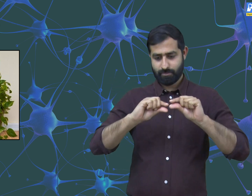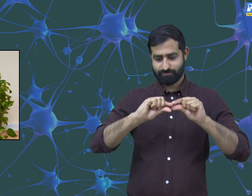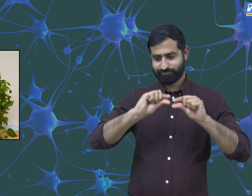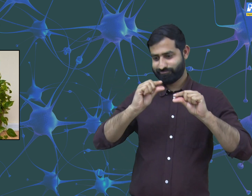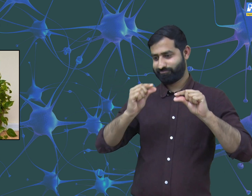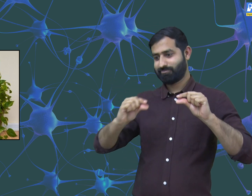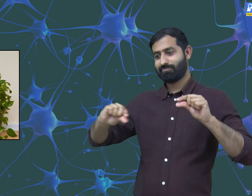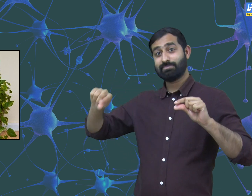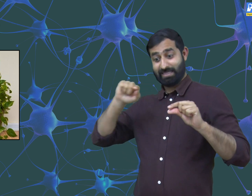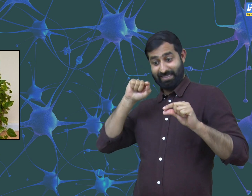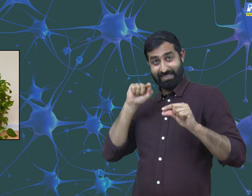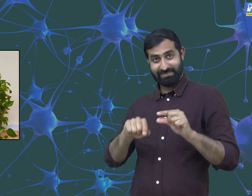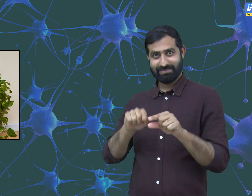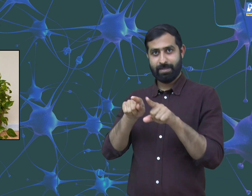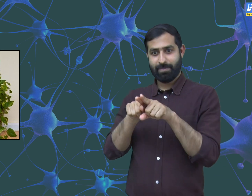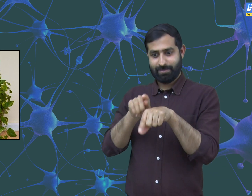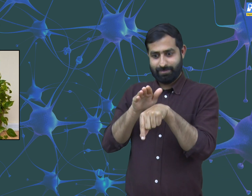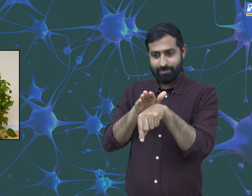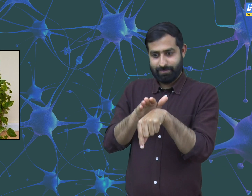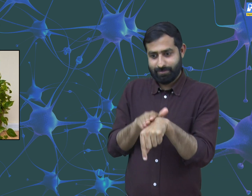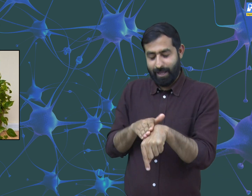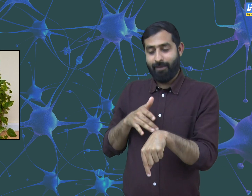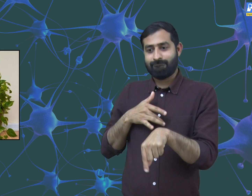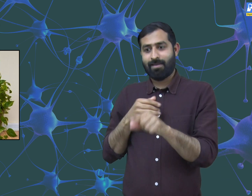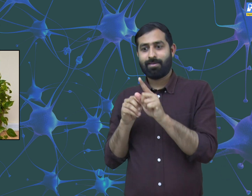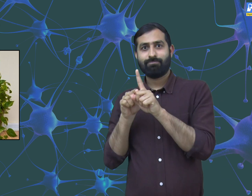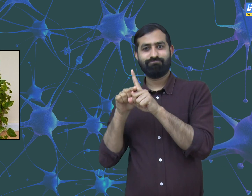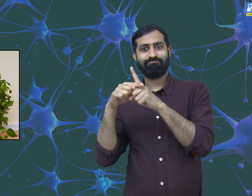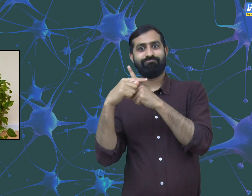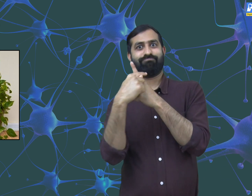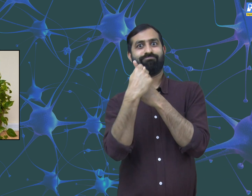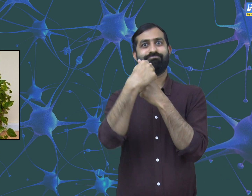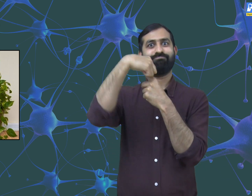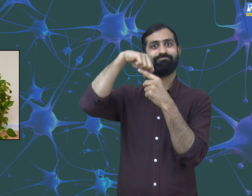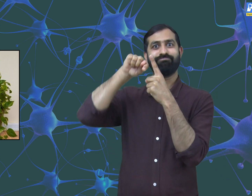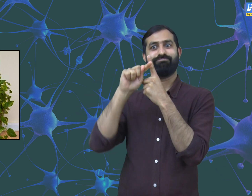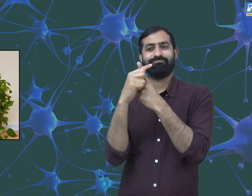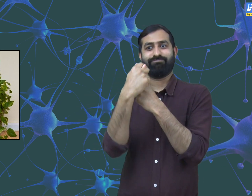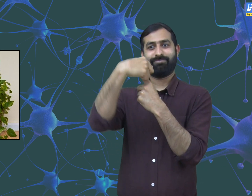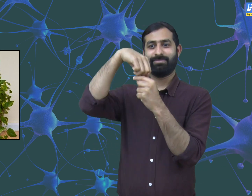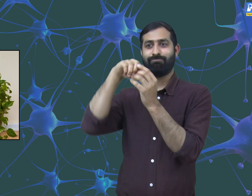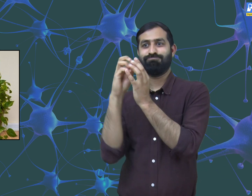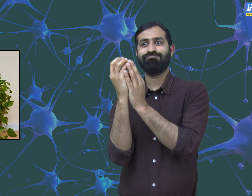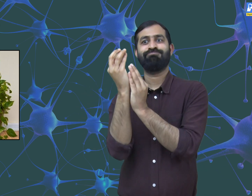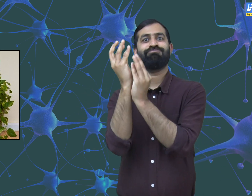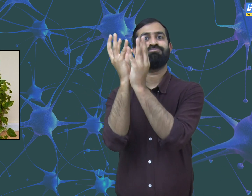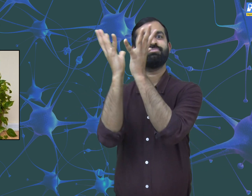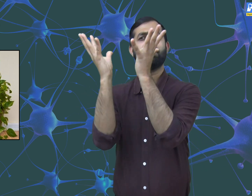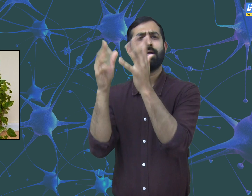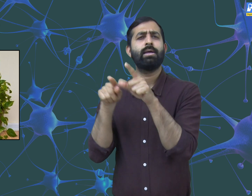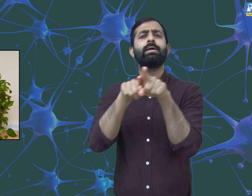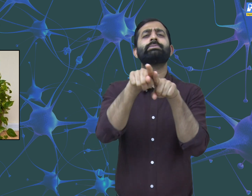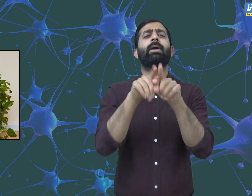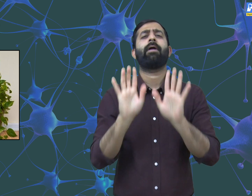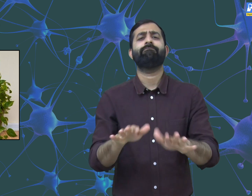Tendril is a thread like specialized stem leaf or petiole used by climbing plants for support and attachment.